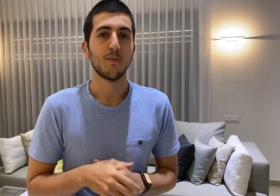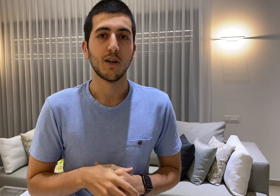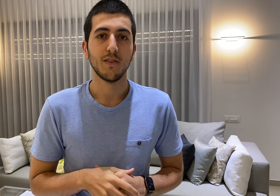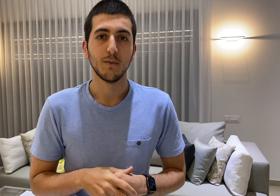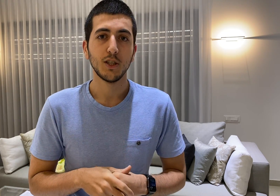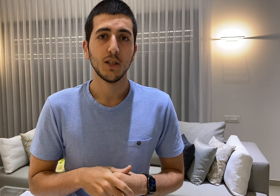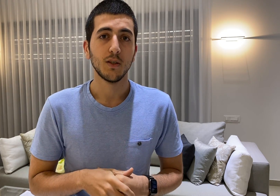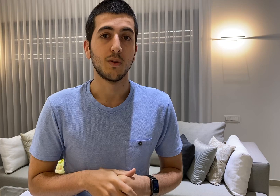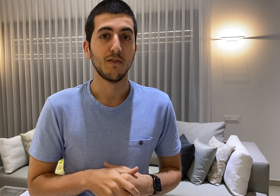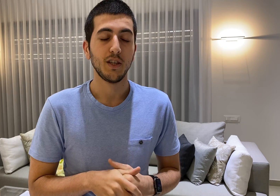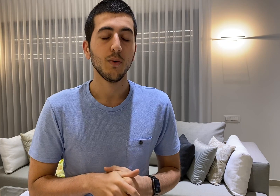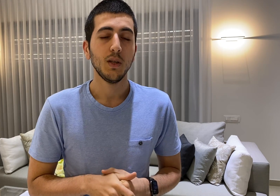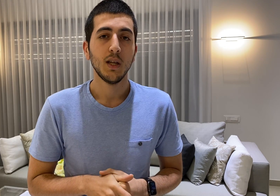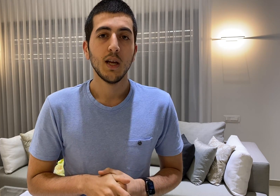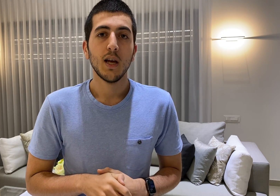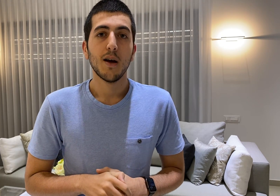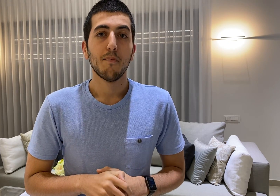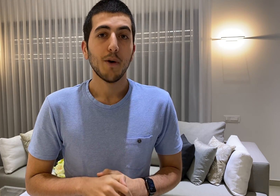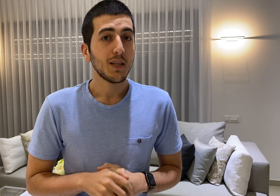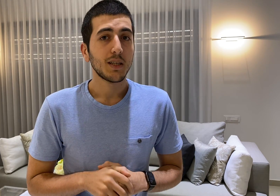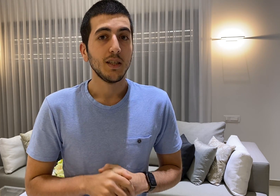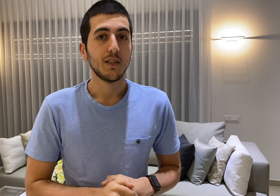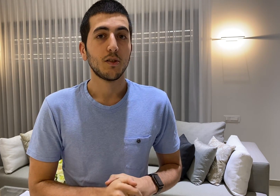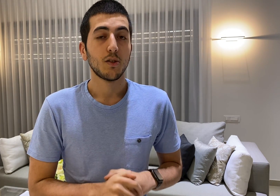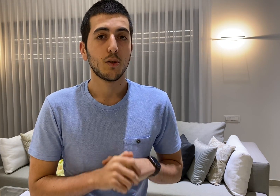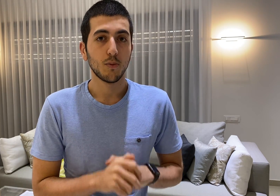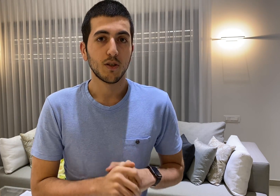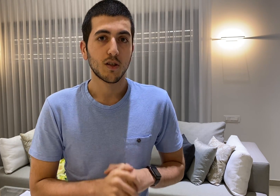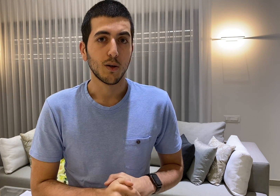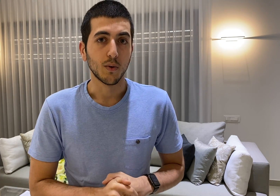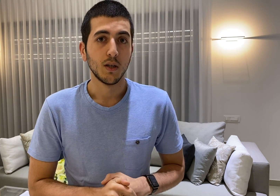part of the image or the video but is super slow